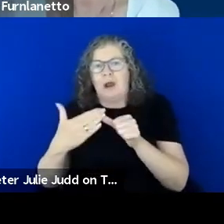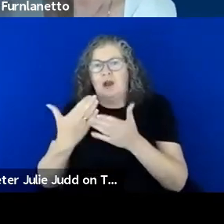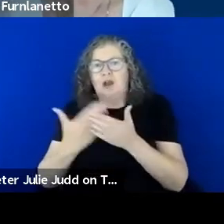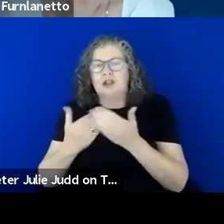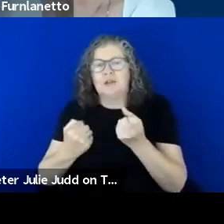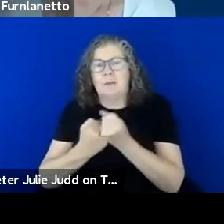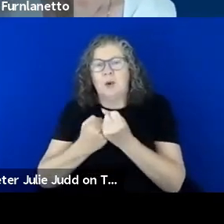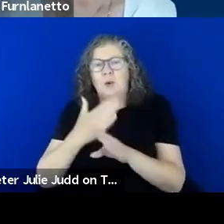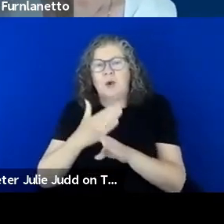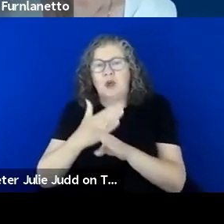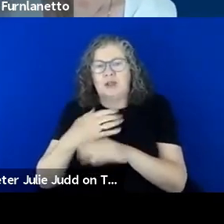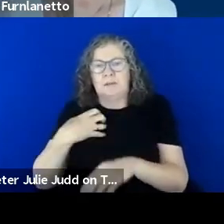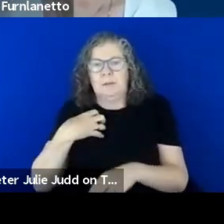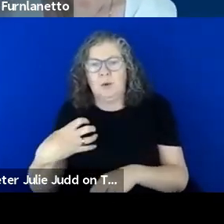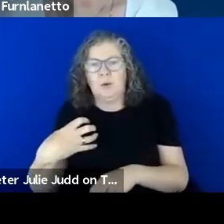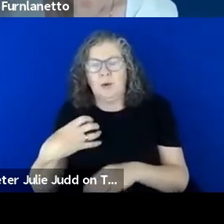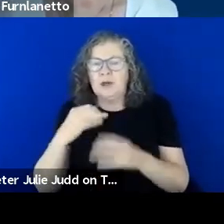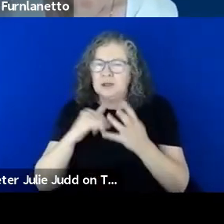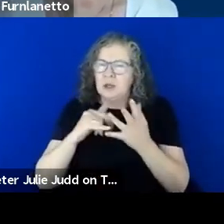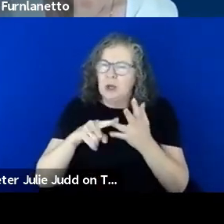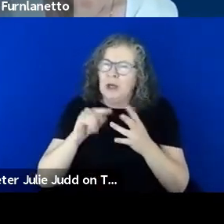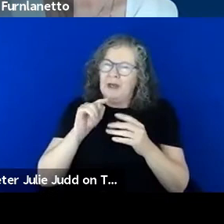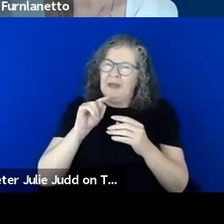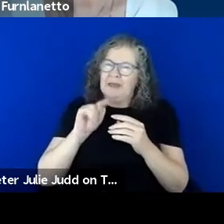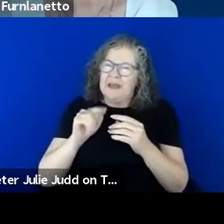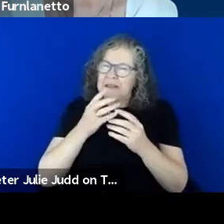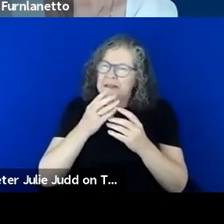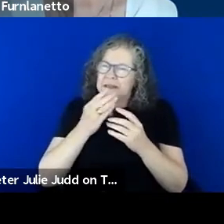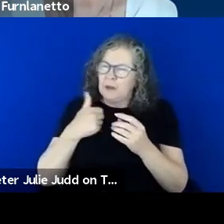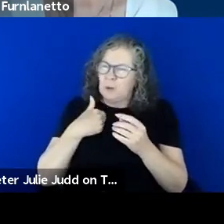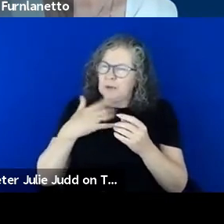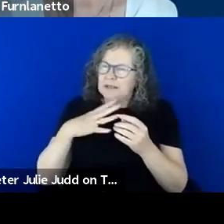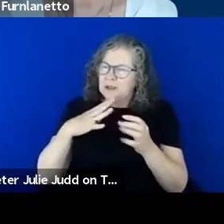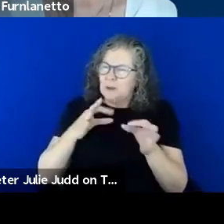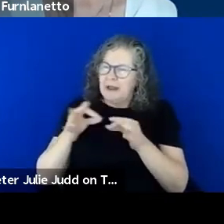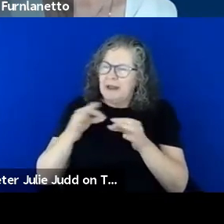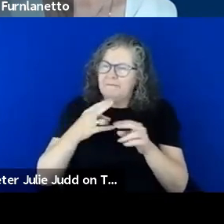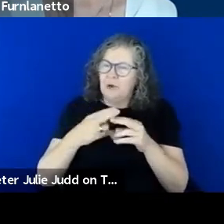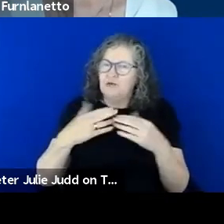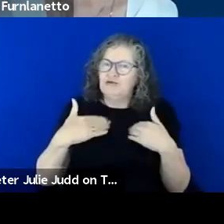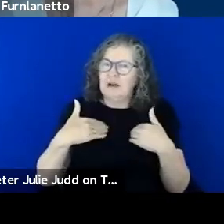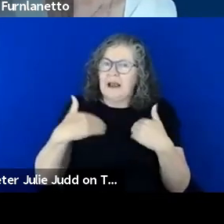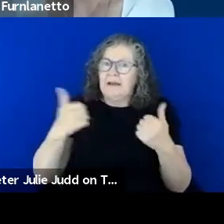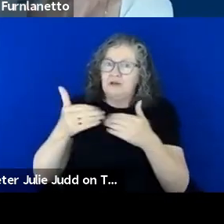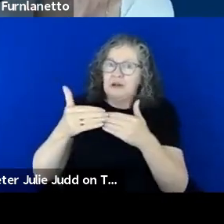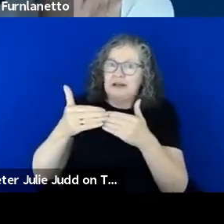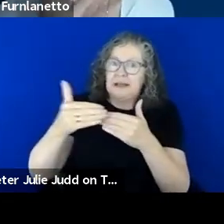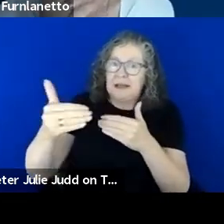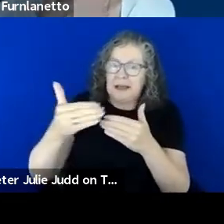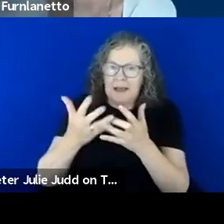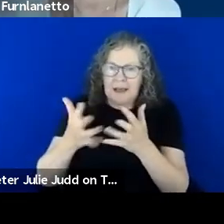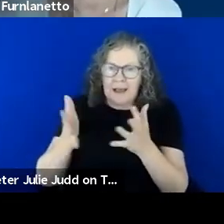something that we need to part of the recovery is how we gain that corporation again interacting